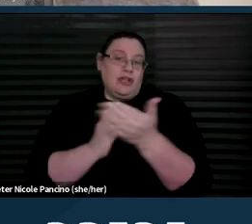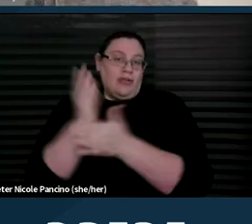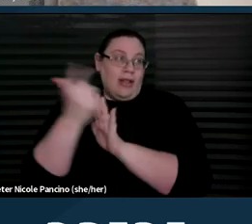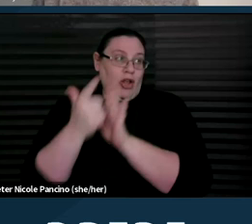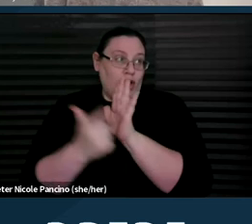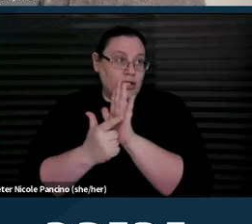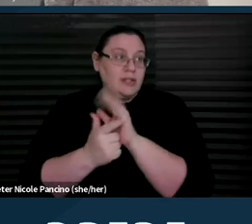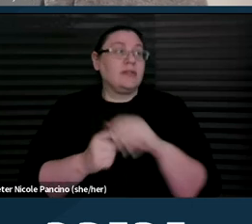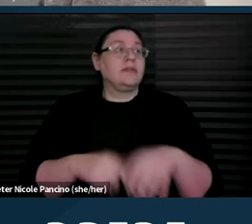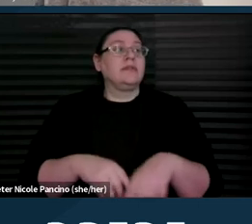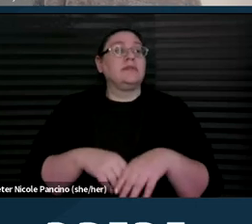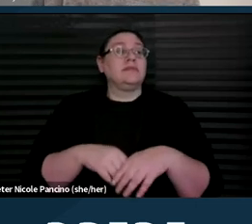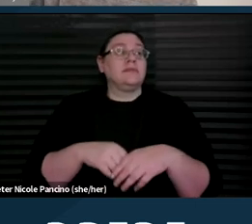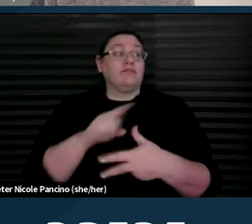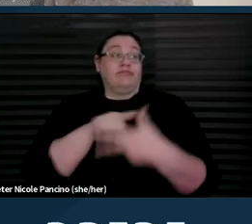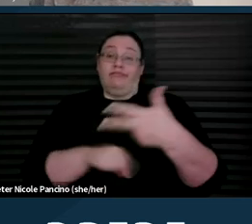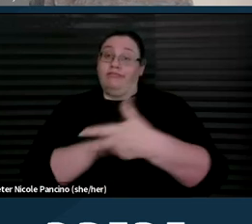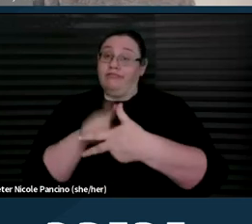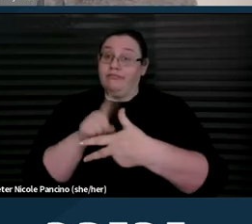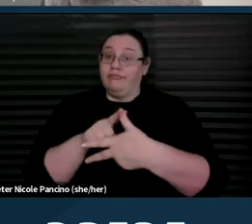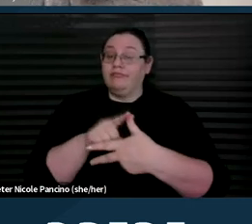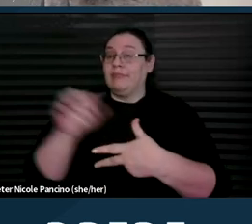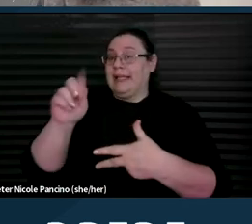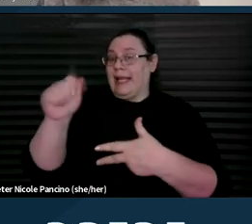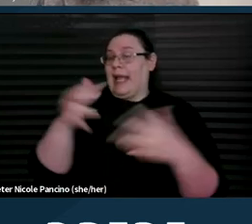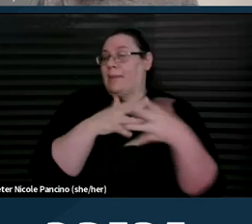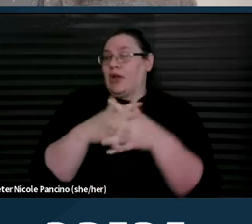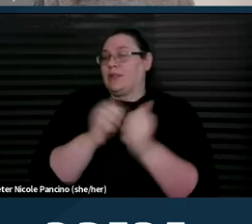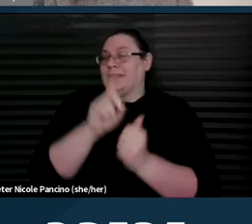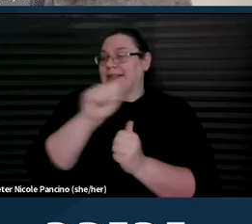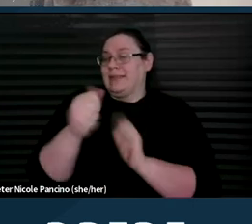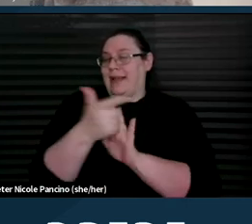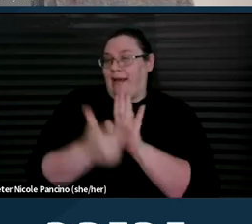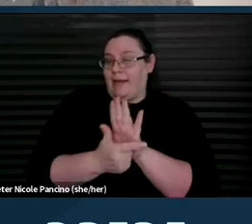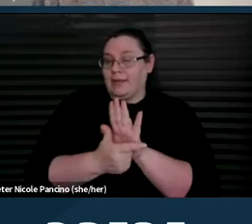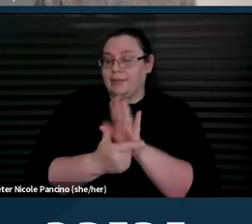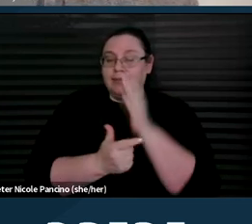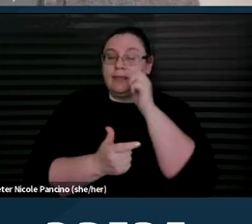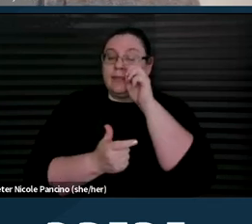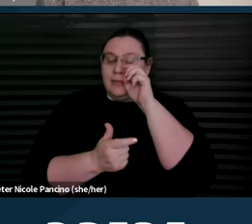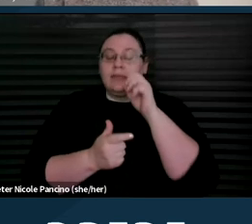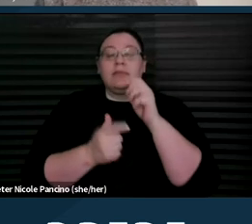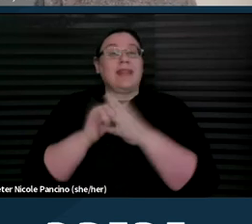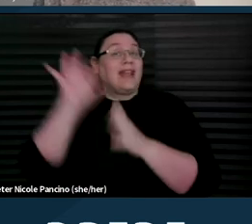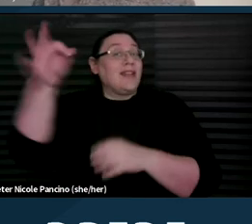So first is the Americans with Disabilities Act or the ADA, which is a federal civil rights law